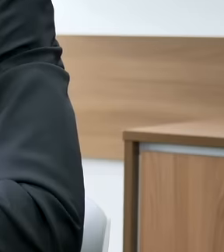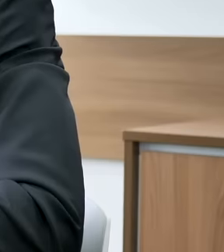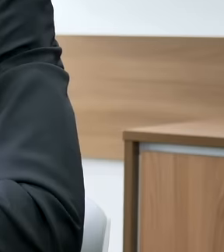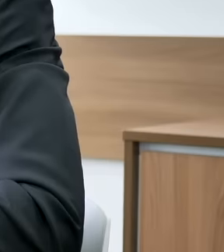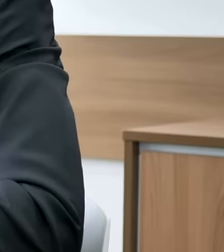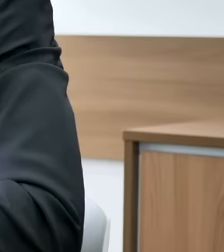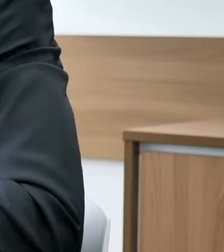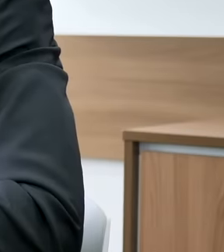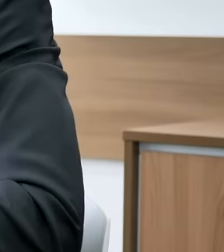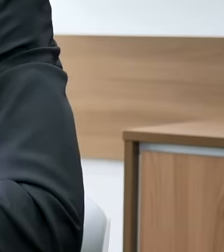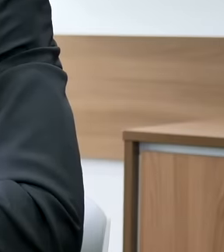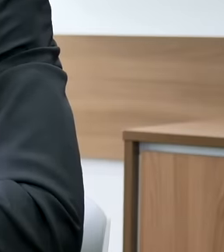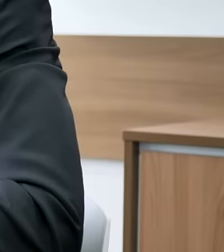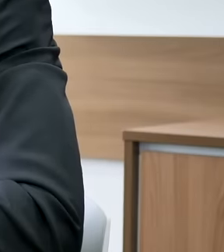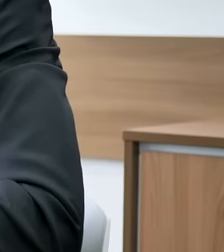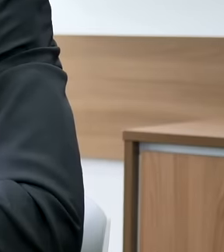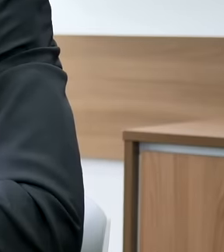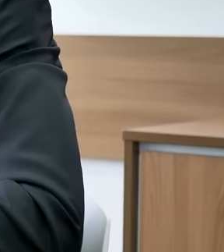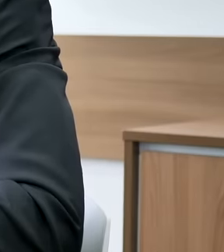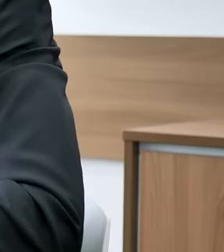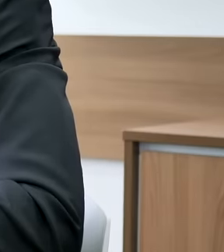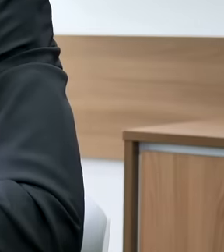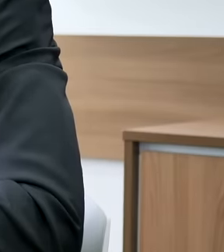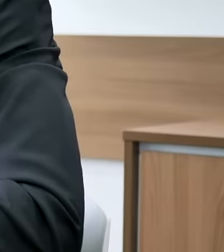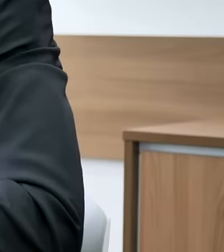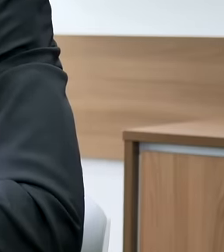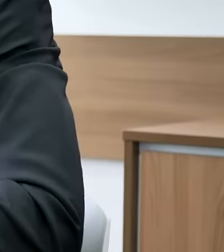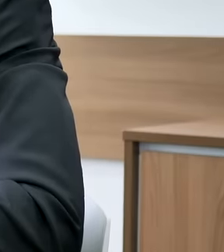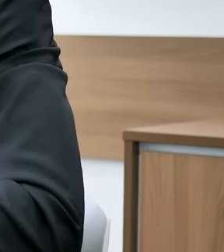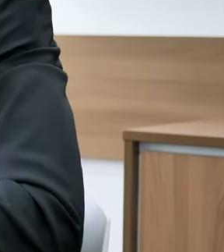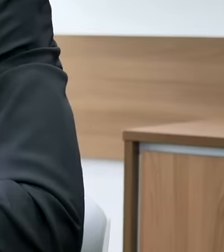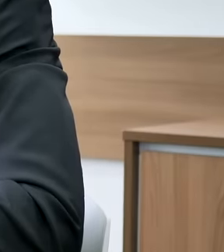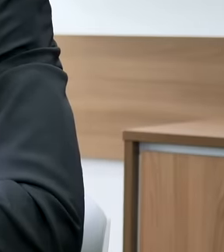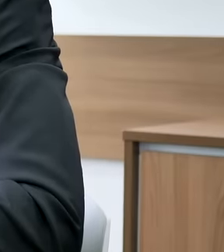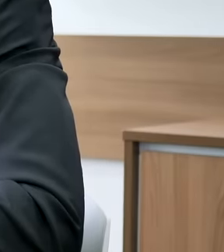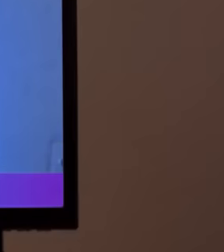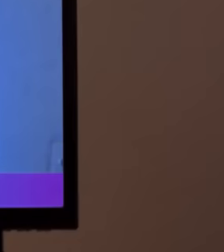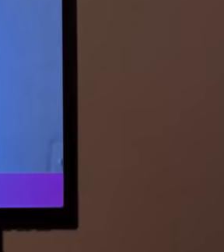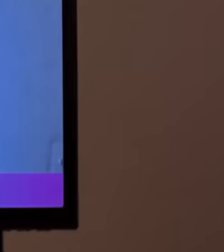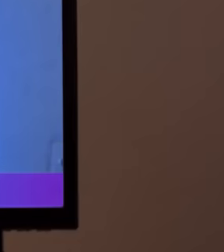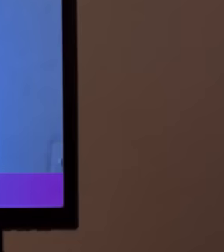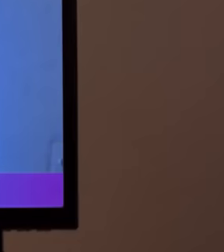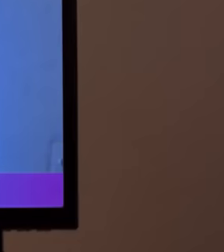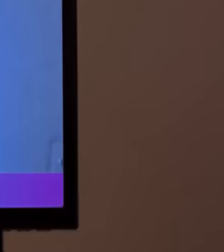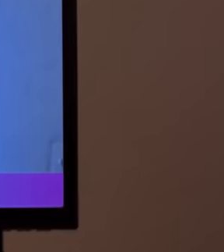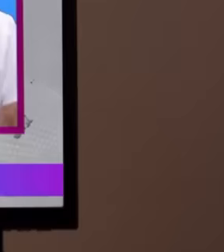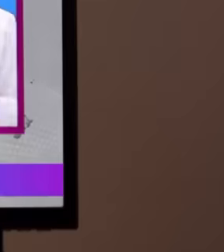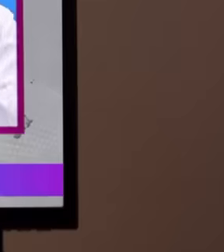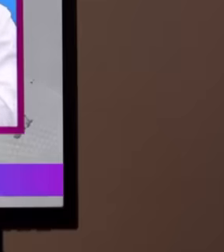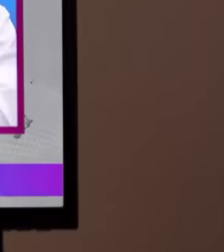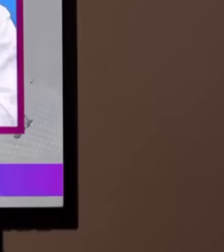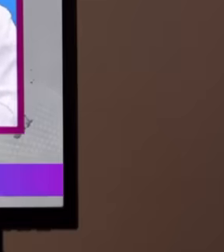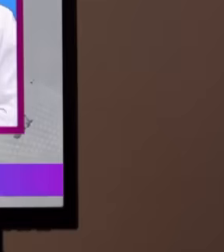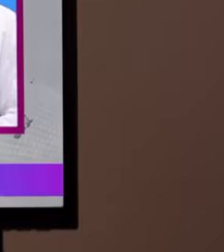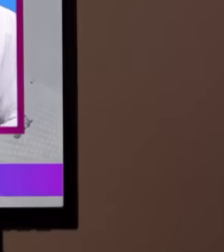No, I don't need that. Was it a temptation or did they think it could be a temptation